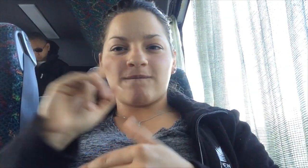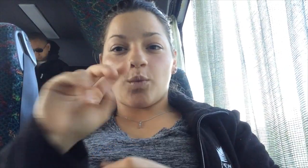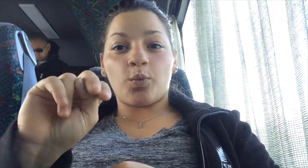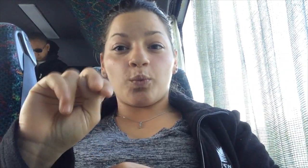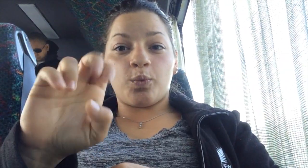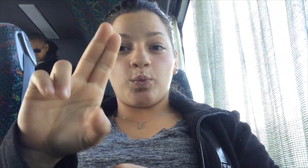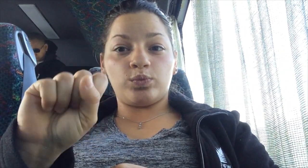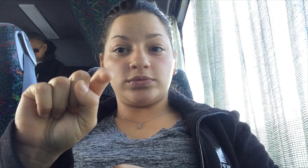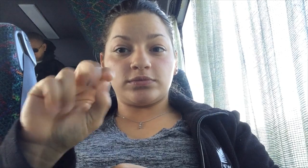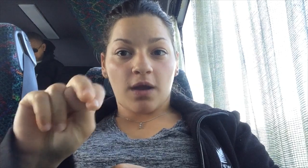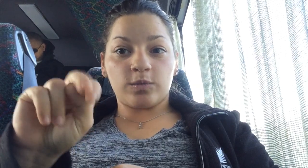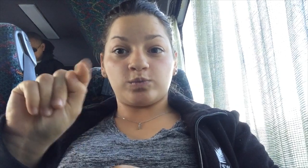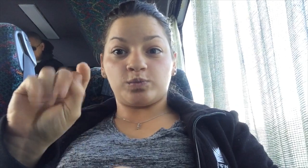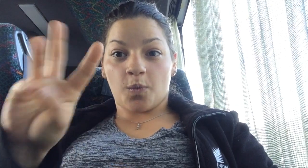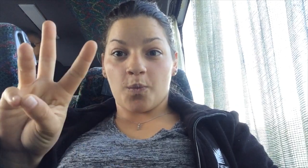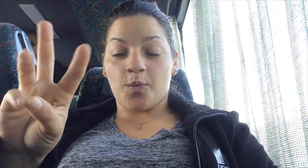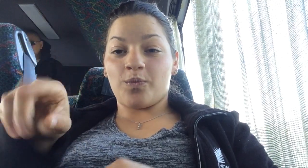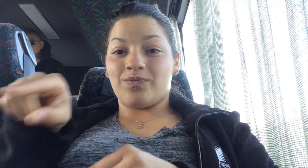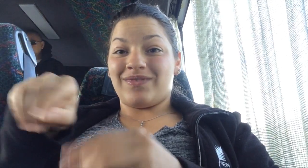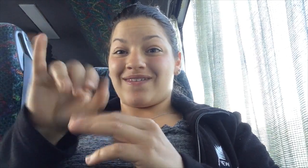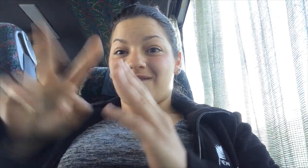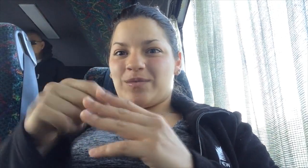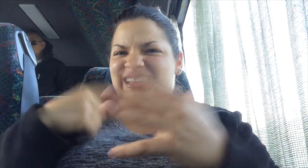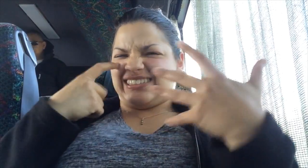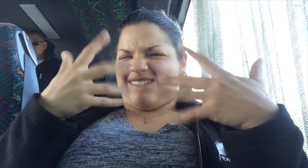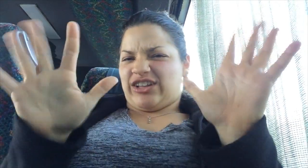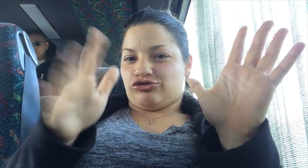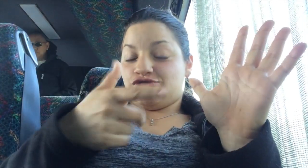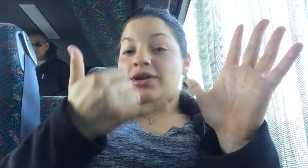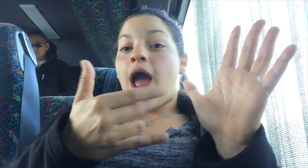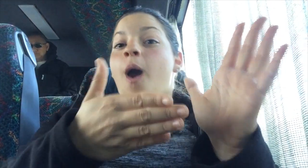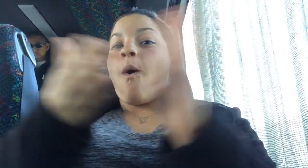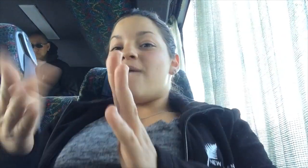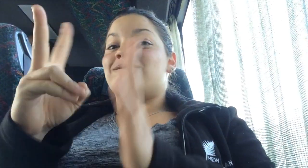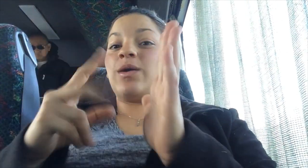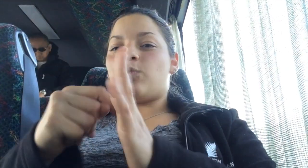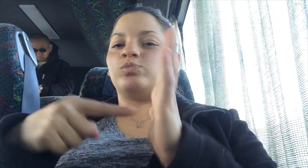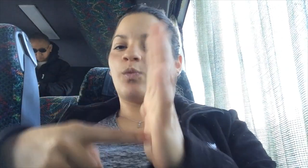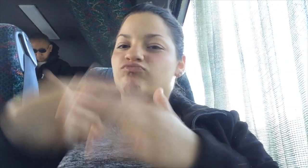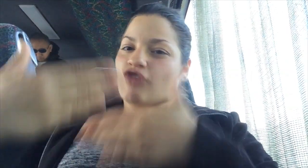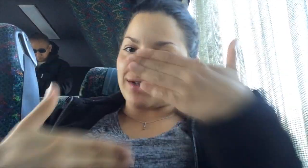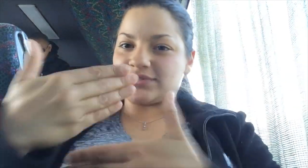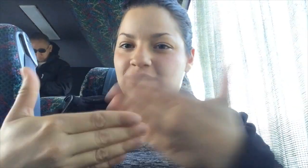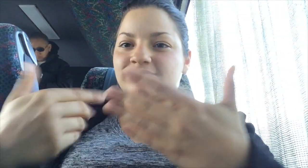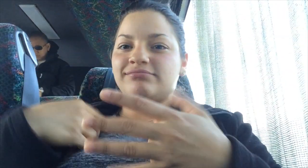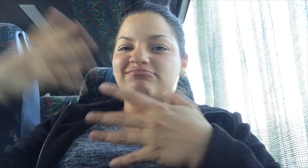for a Neuston Tow. Right before the video was made, I had just completed a tow, and the video shows the processing.